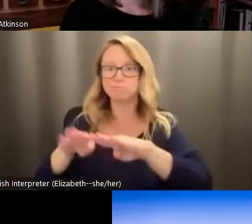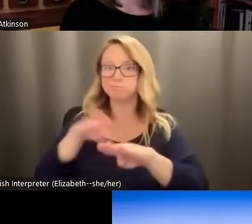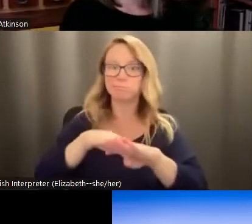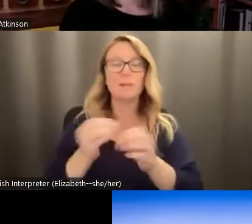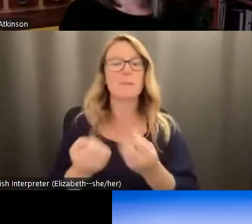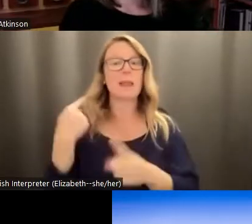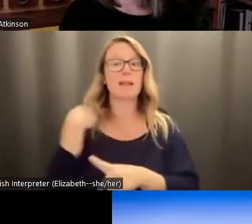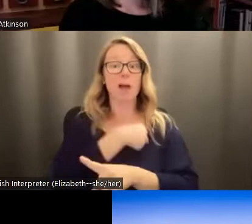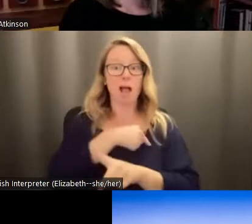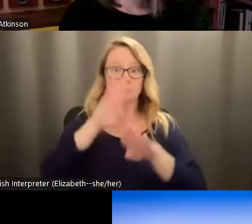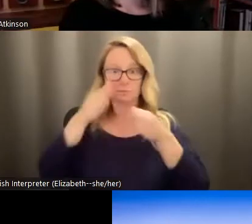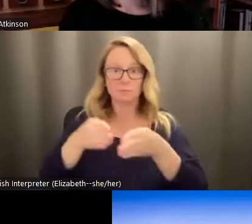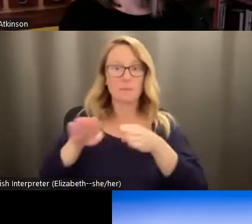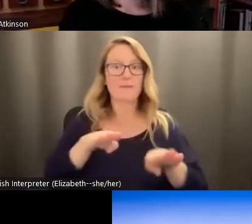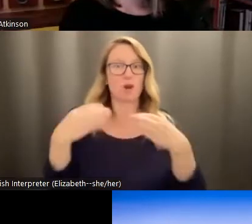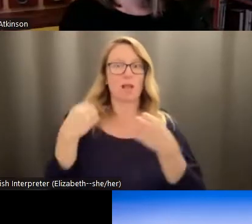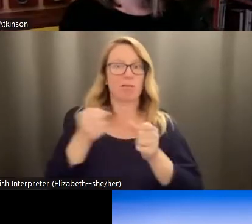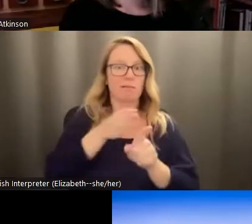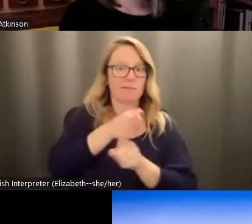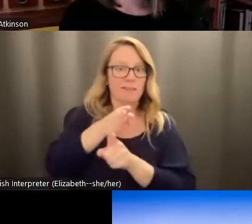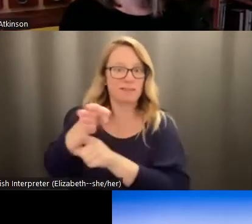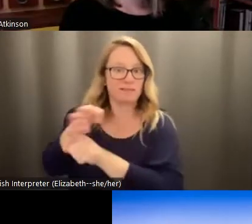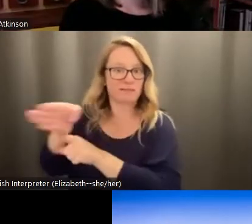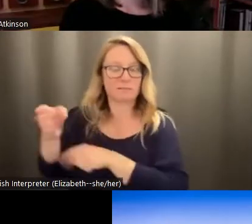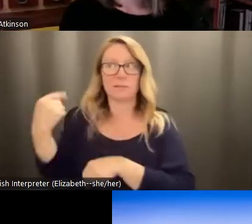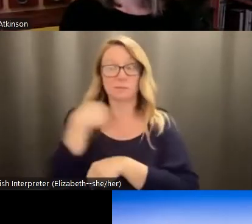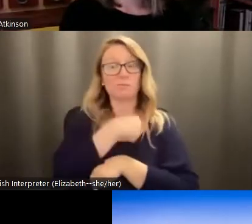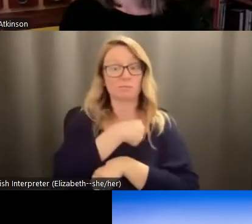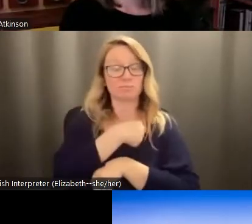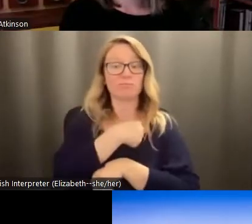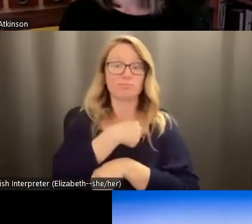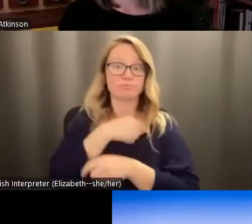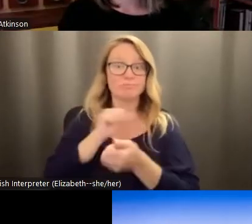behavioral health fields, you know, deal with anxieties and,